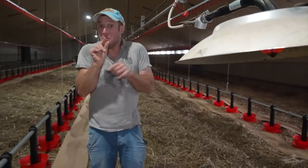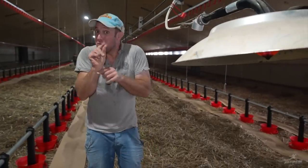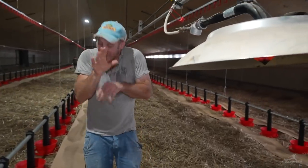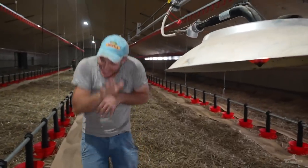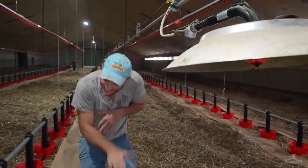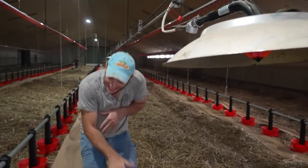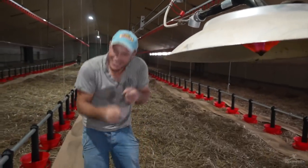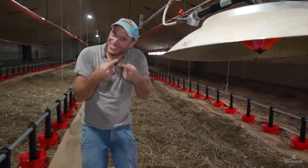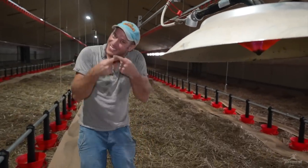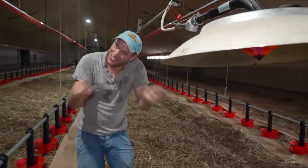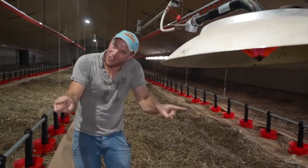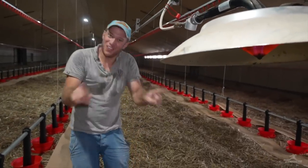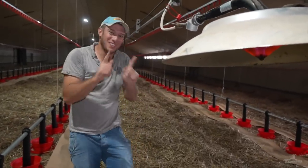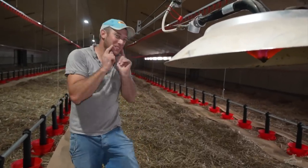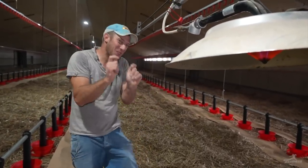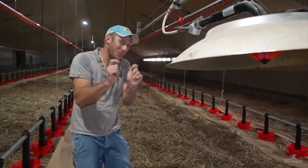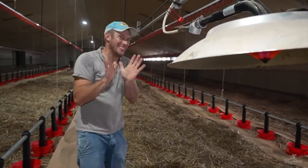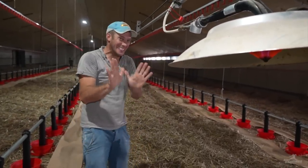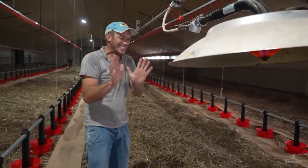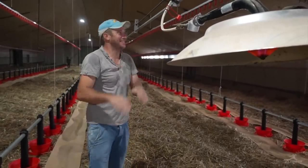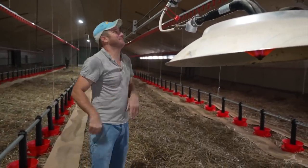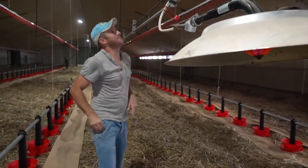But for the baby chicks, it’s different.